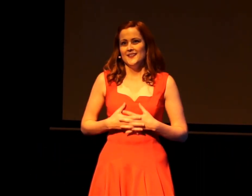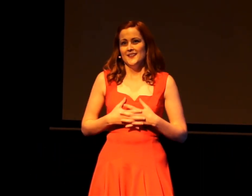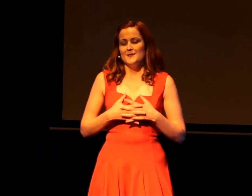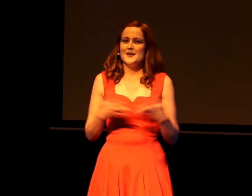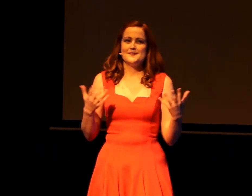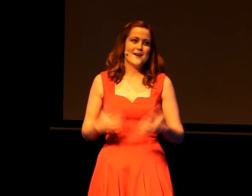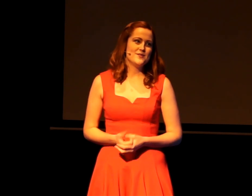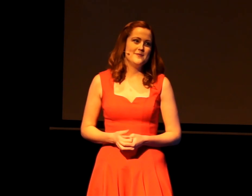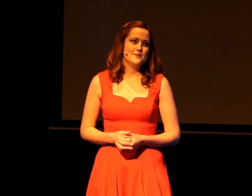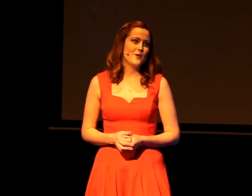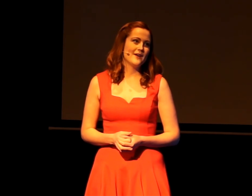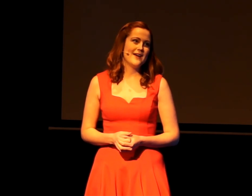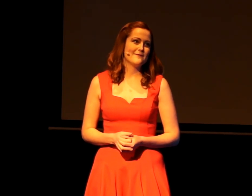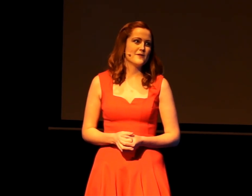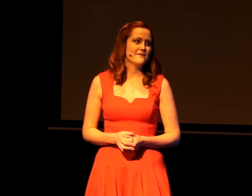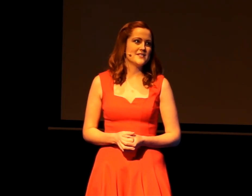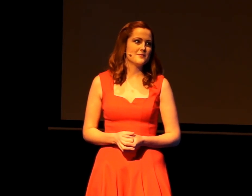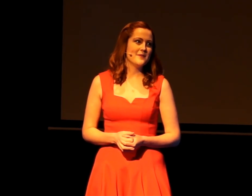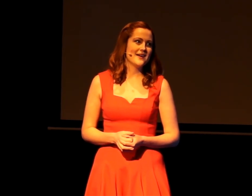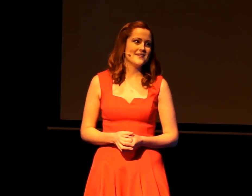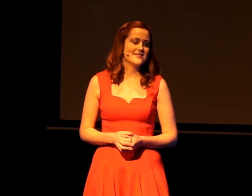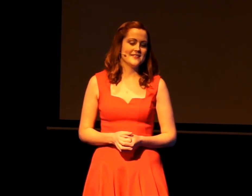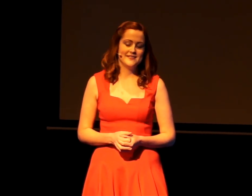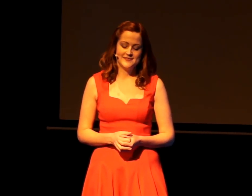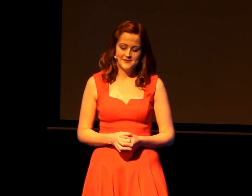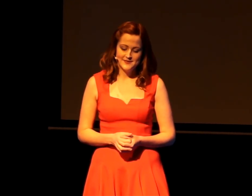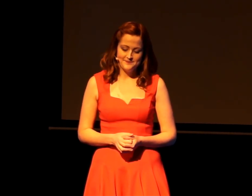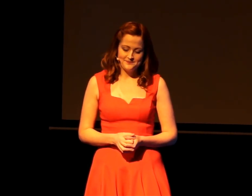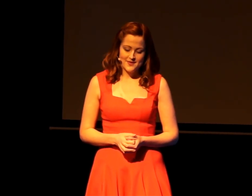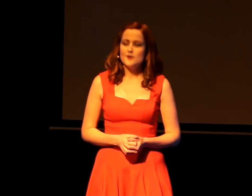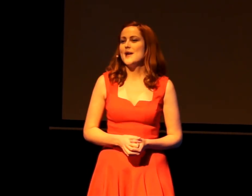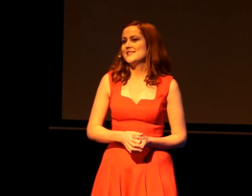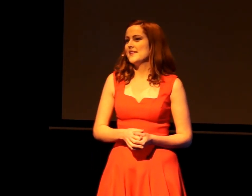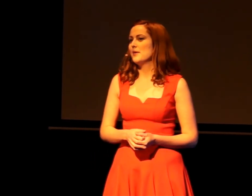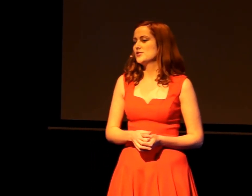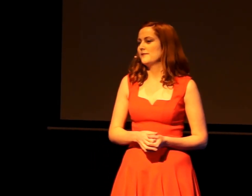Because... well, he's far too busy walking around fruit and vegetable markets erasing the apostrophes from